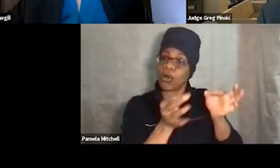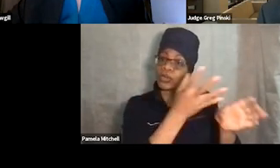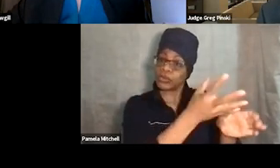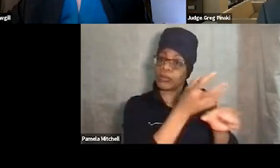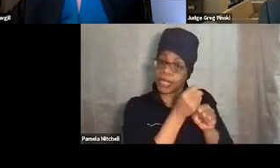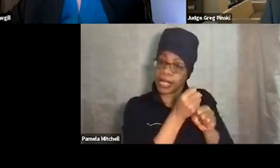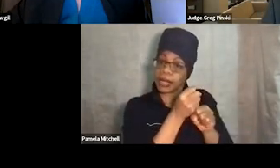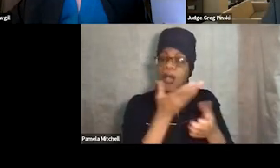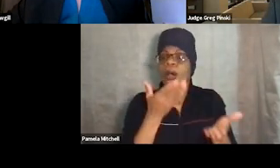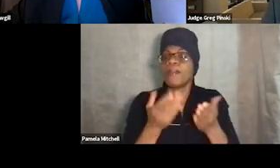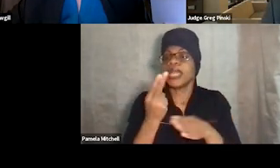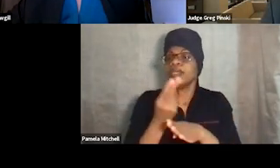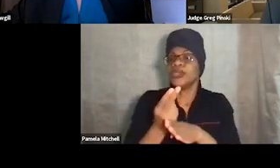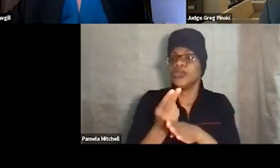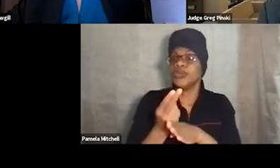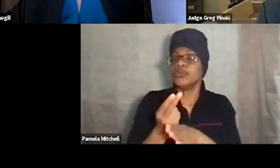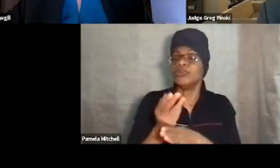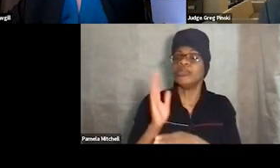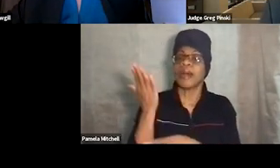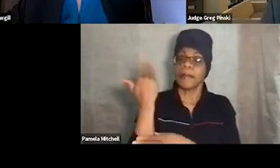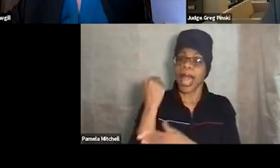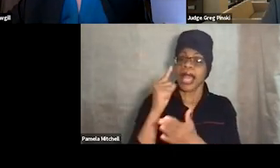Maybe use an alumni group with your participants,